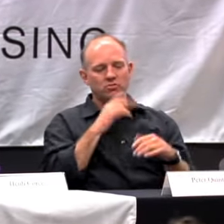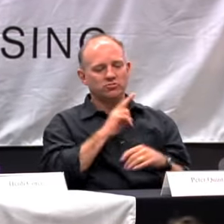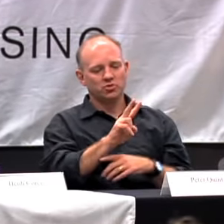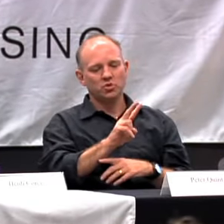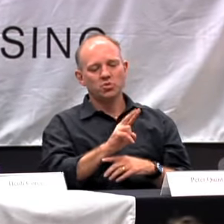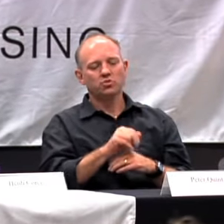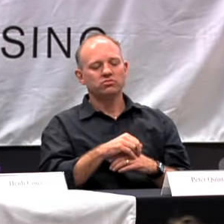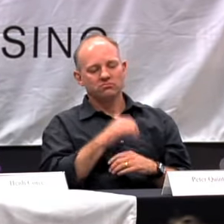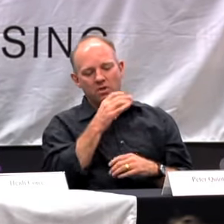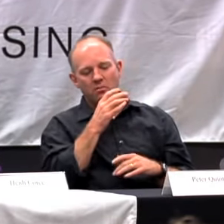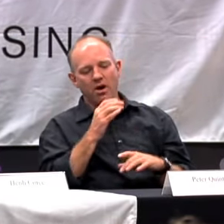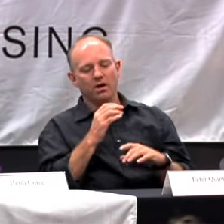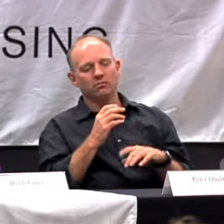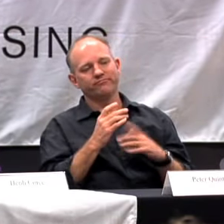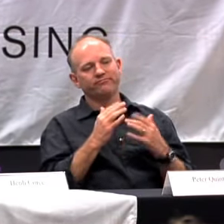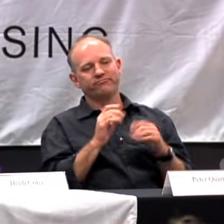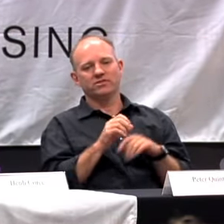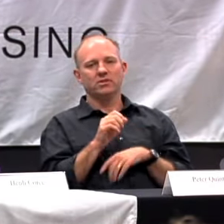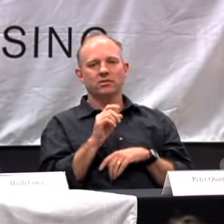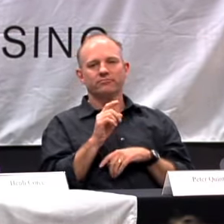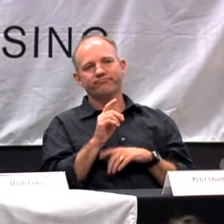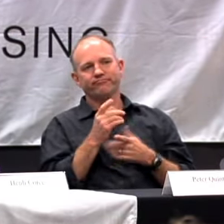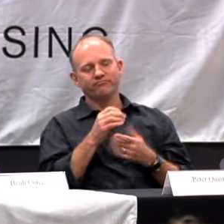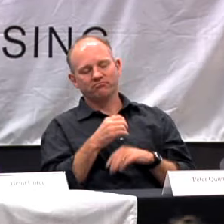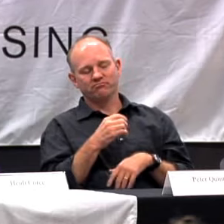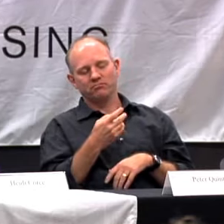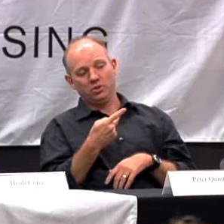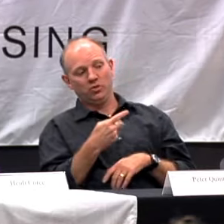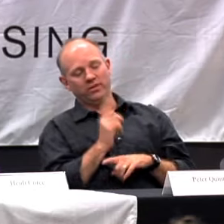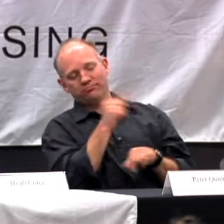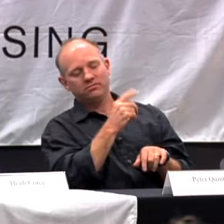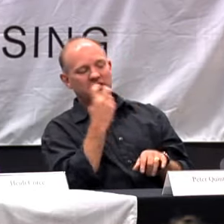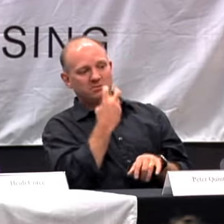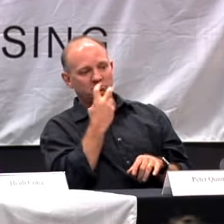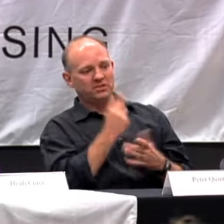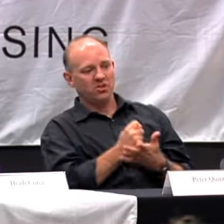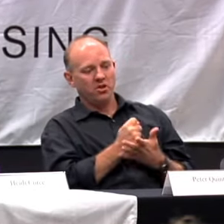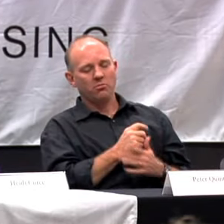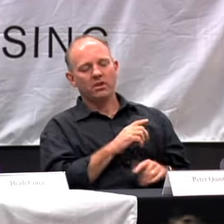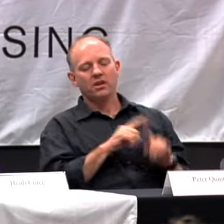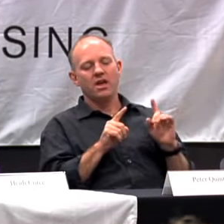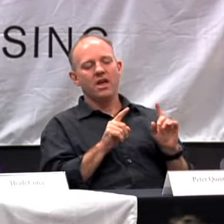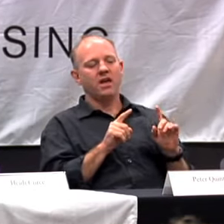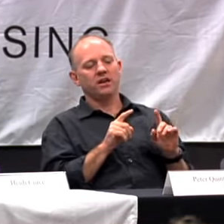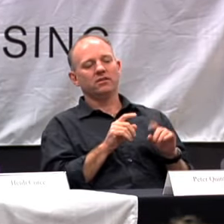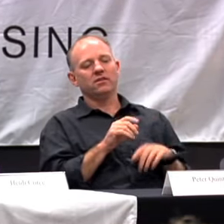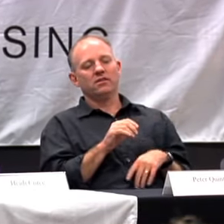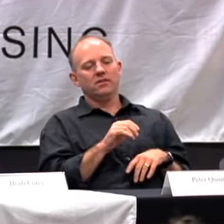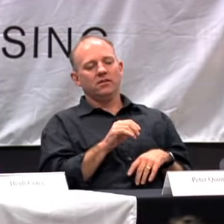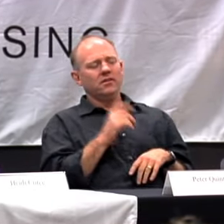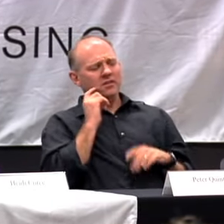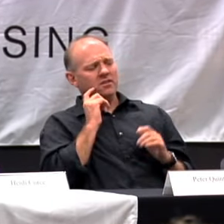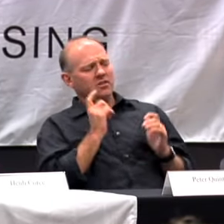WHEN I WAS 2 MY MOTHER AND I, WE WOULD GO TO SPEECH THERAPY